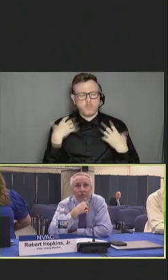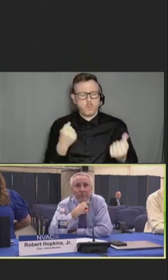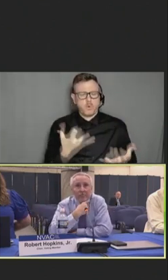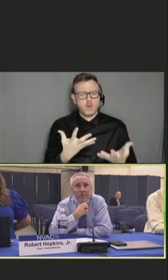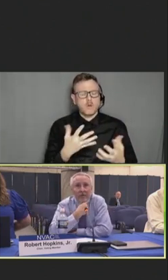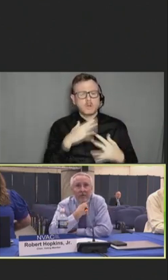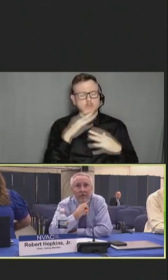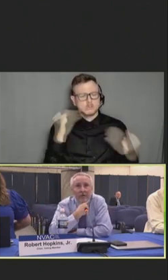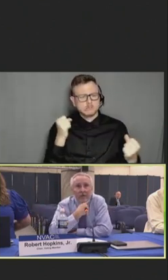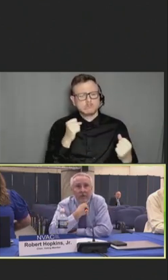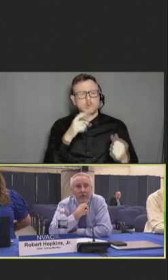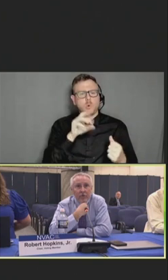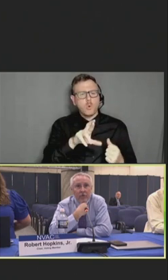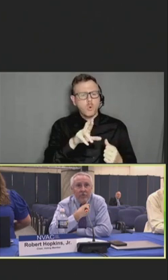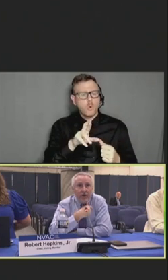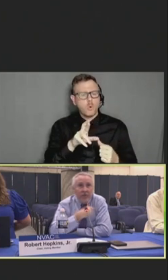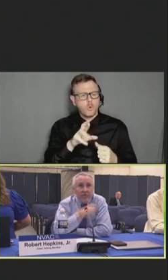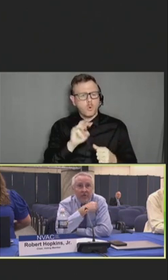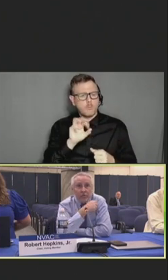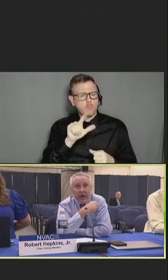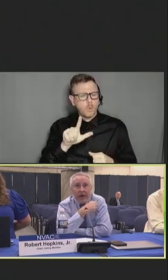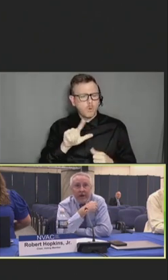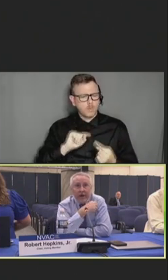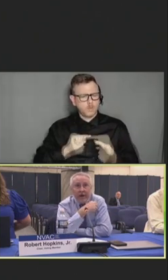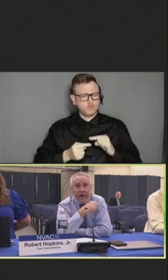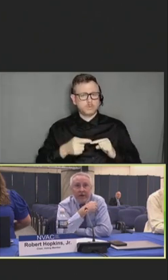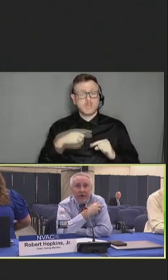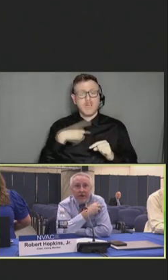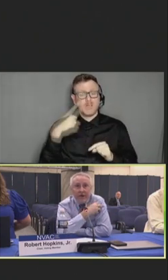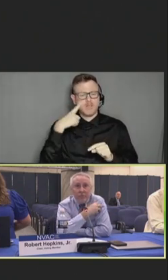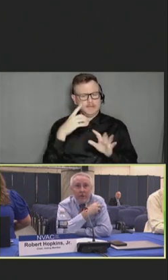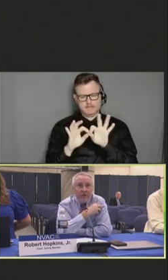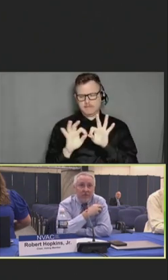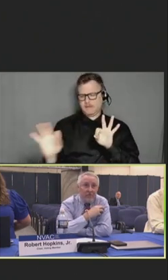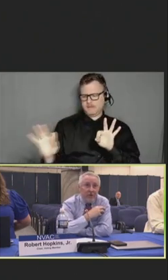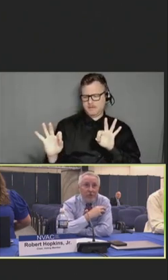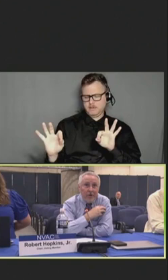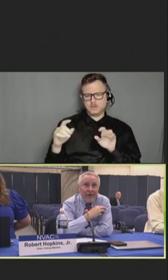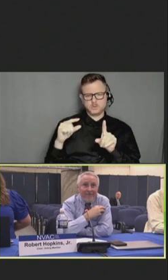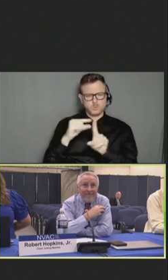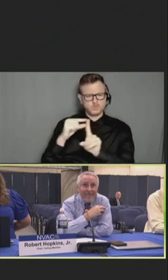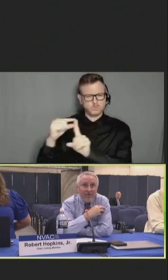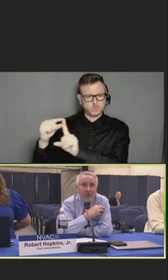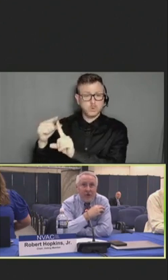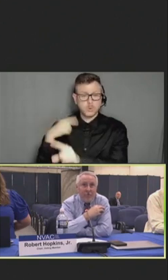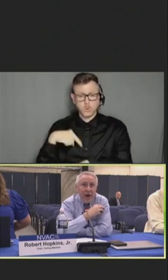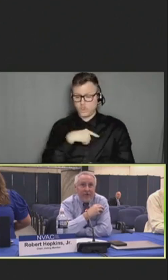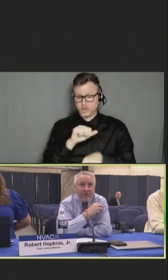You know, those of us that trained in the previous century and started practice in the